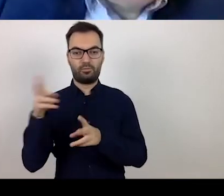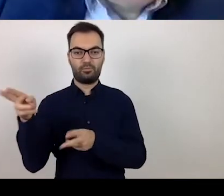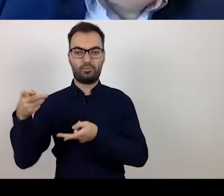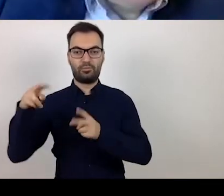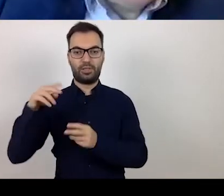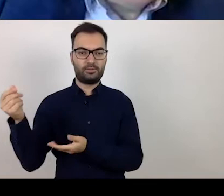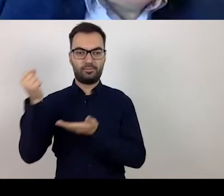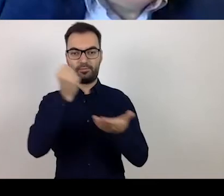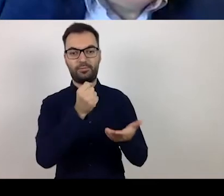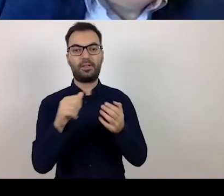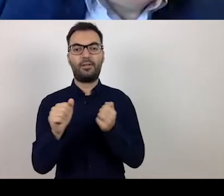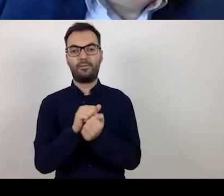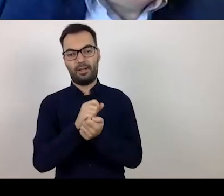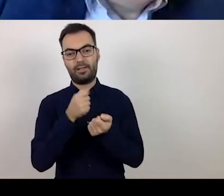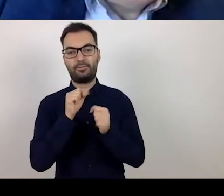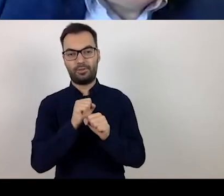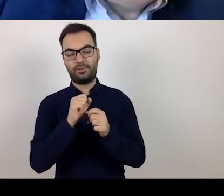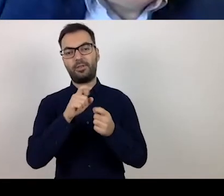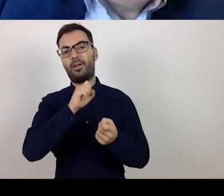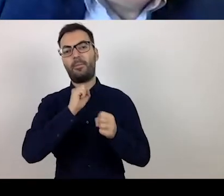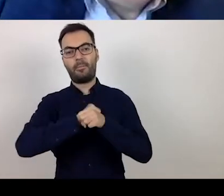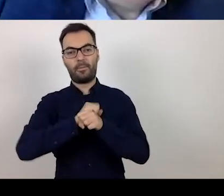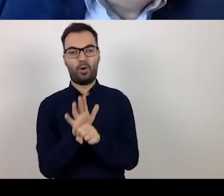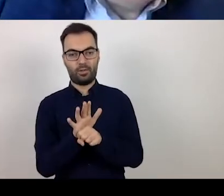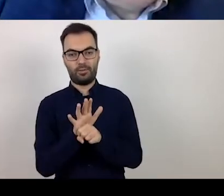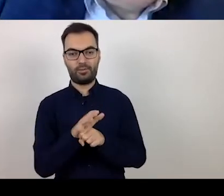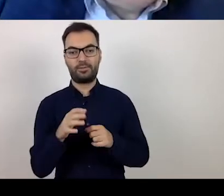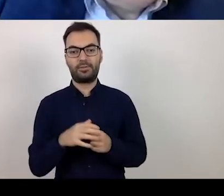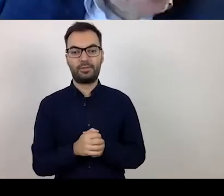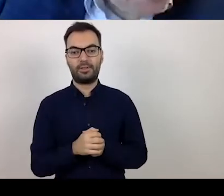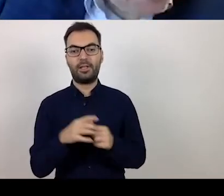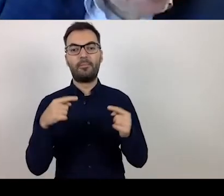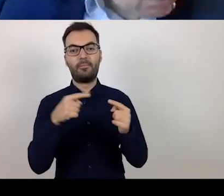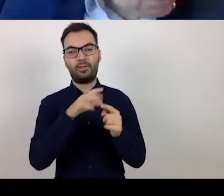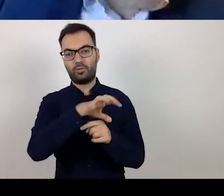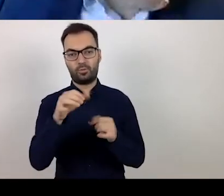for fighting the COVID-19 outbreak by specific entities.